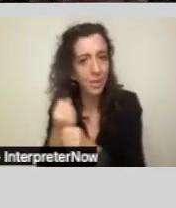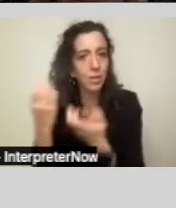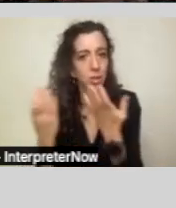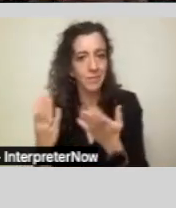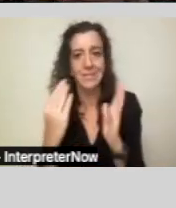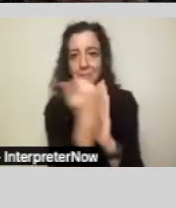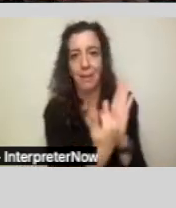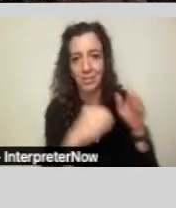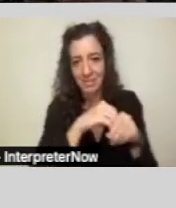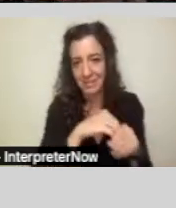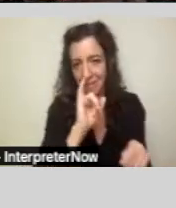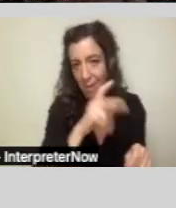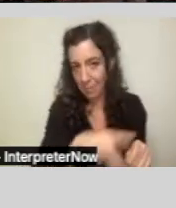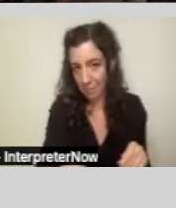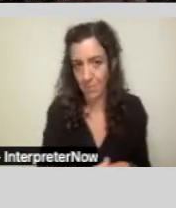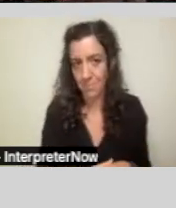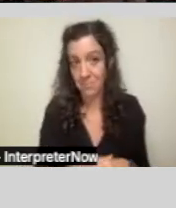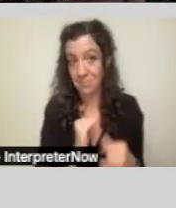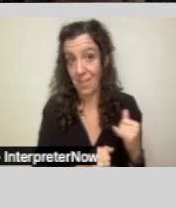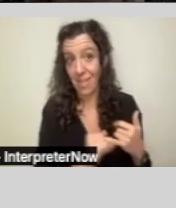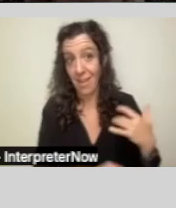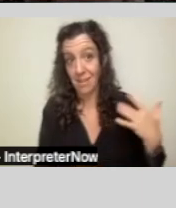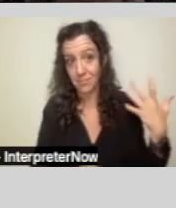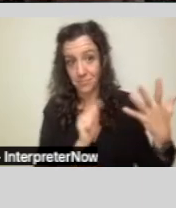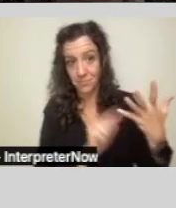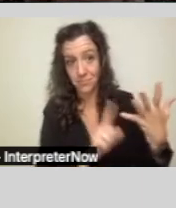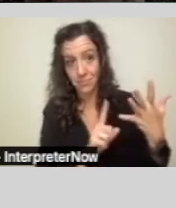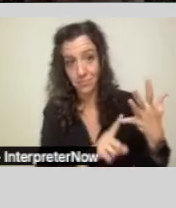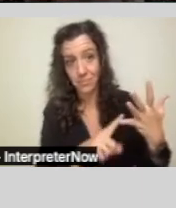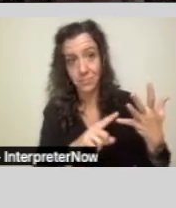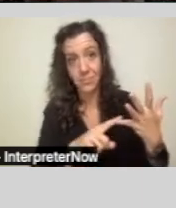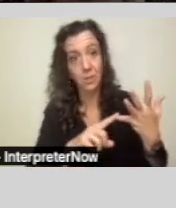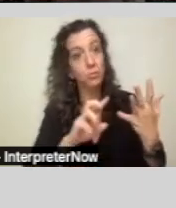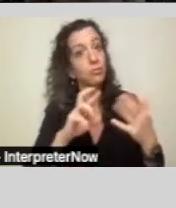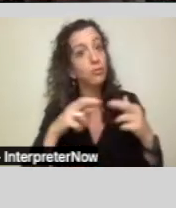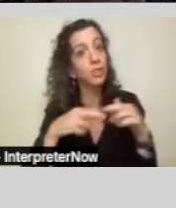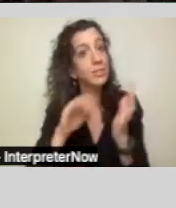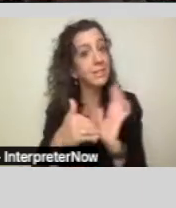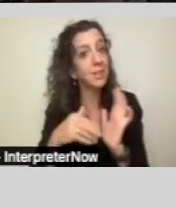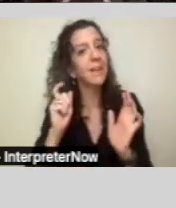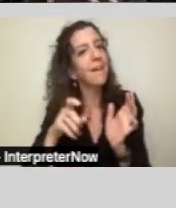And lastly, the role of the regional center is to develop resources and there is an adequate